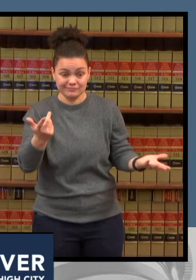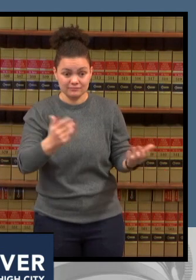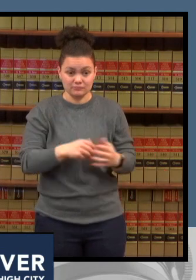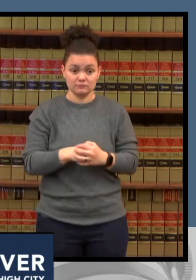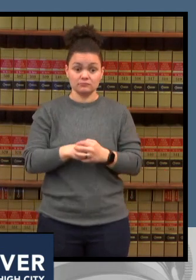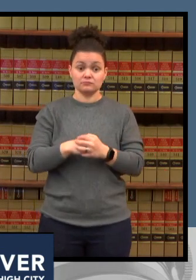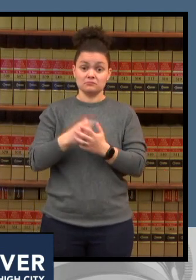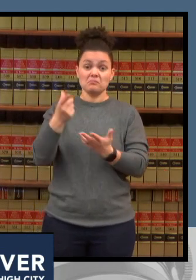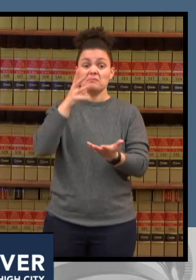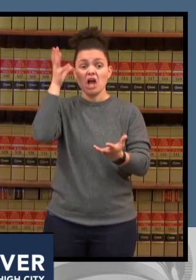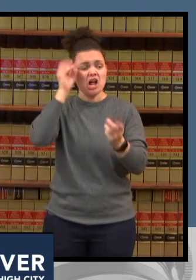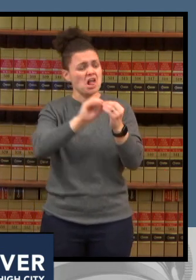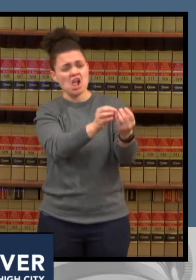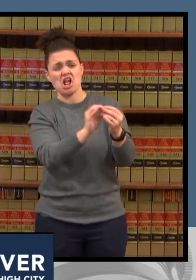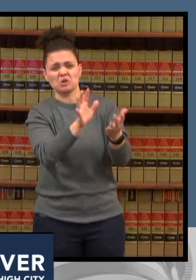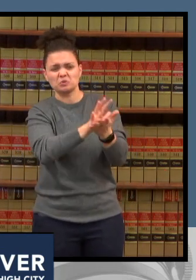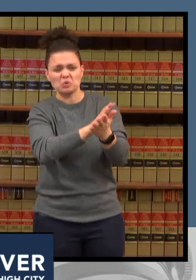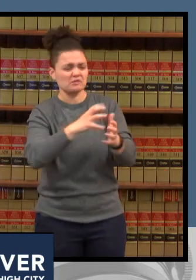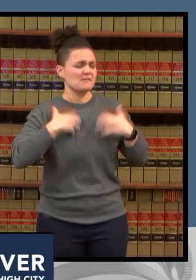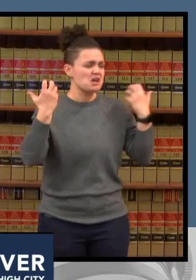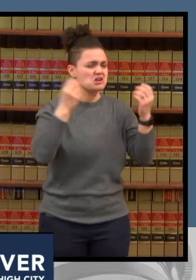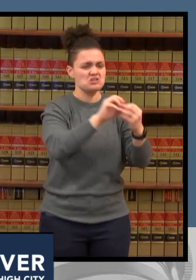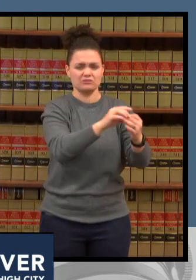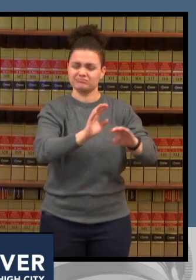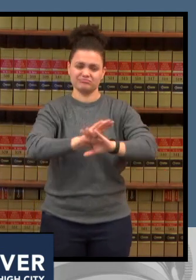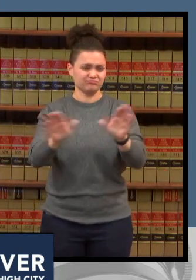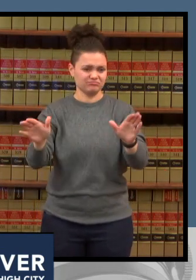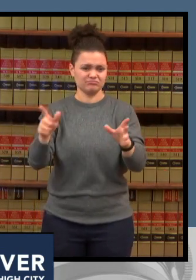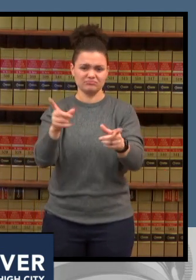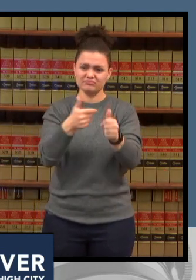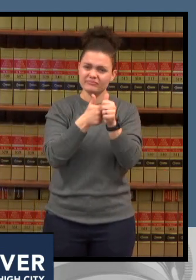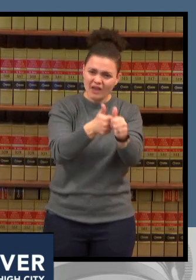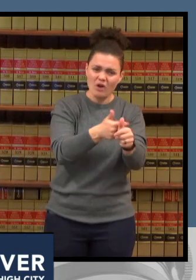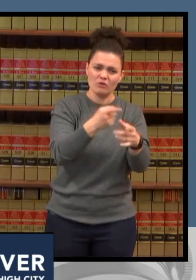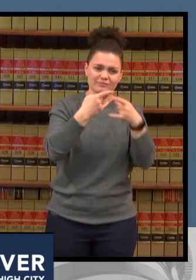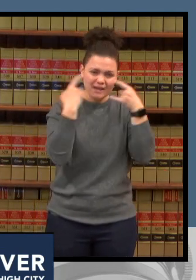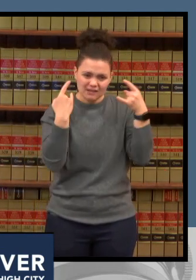orders follow all the other requests that schools make of you so we can all work together and do our